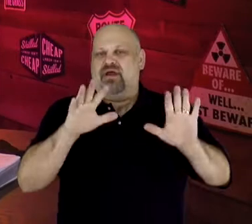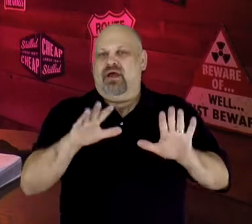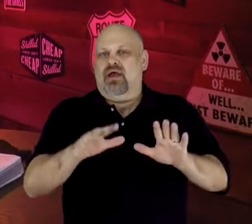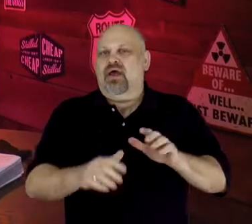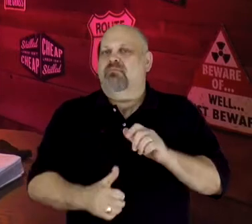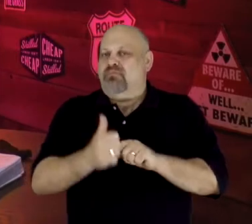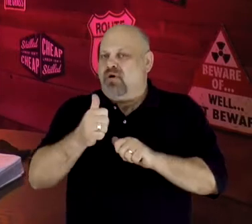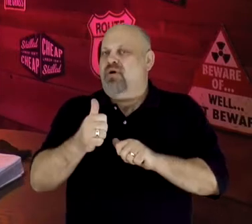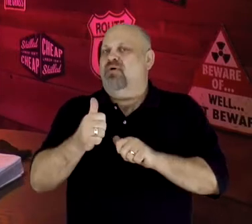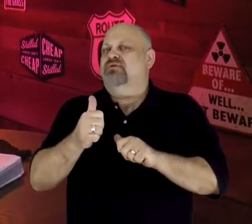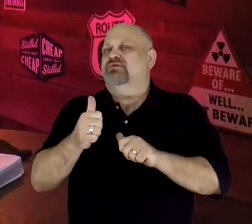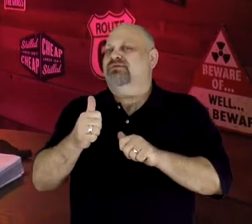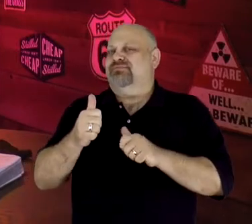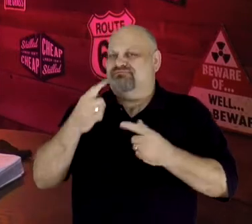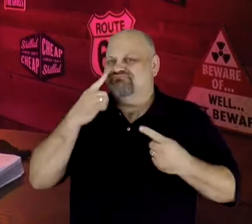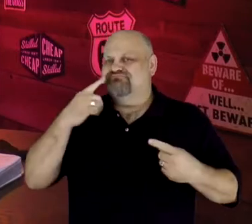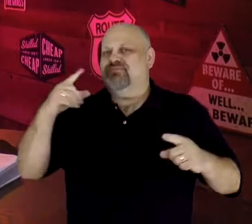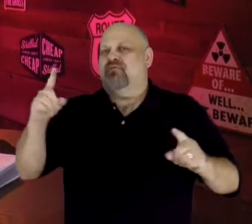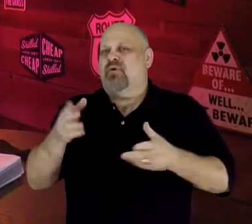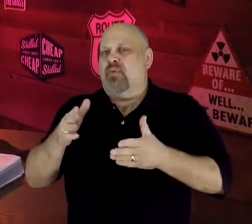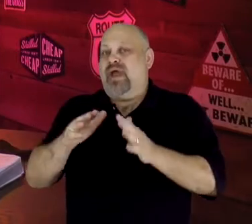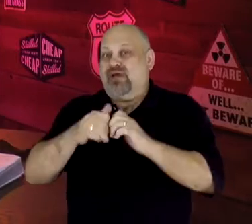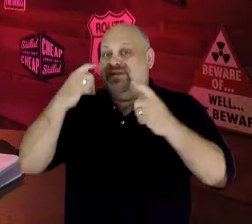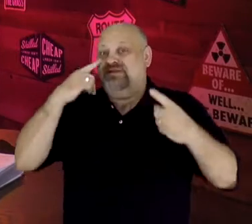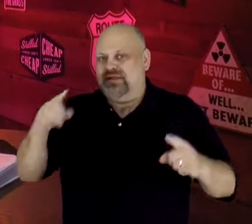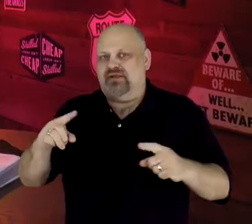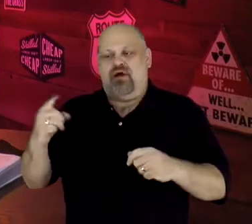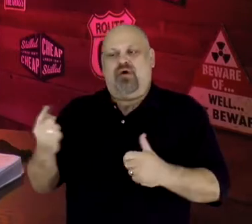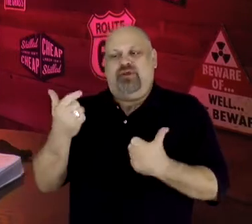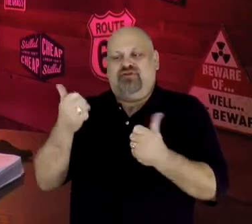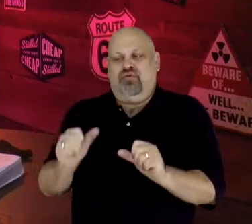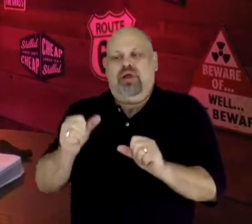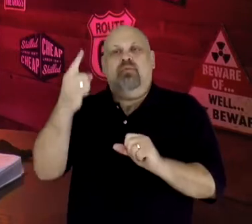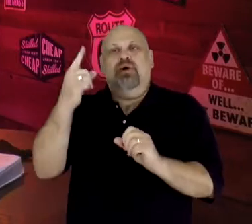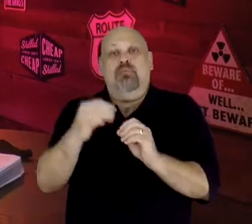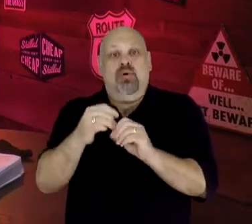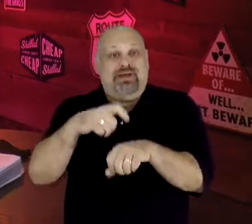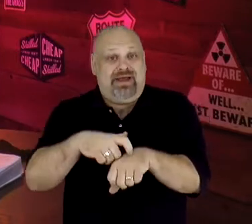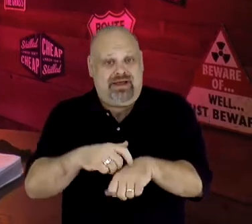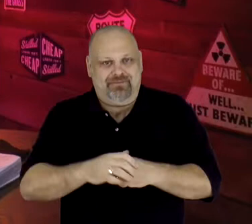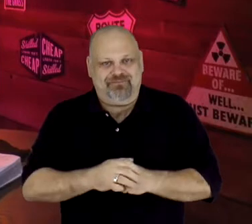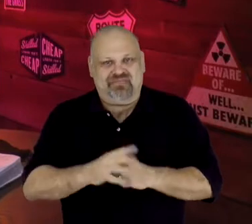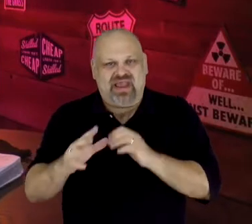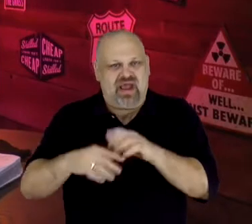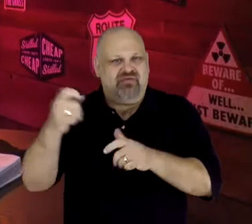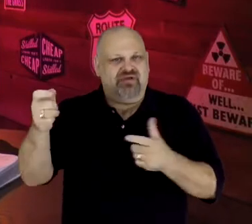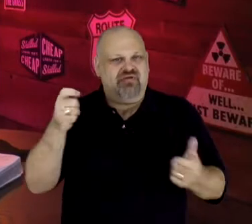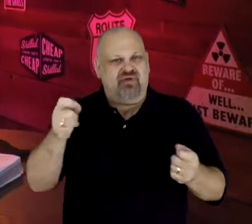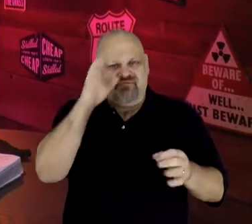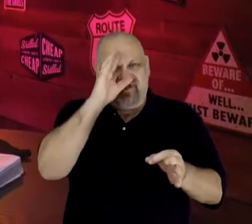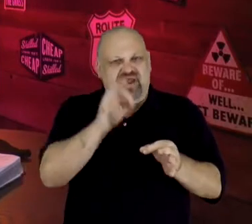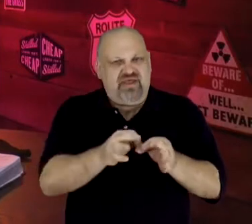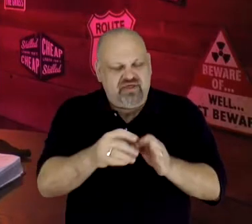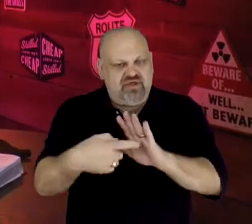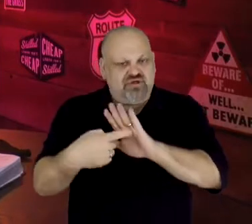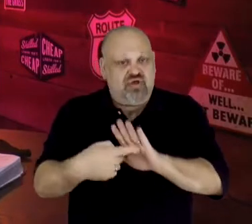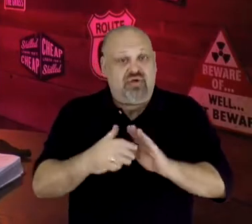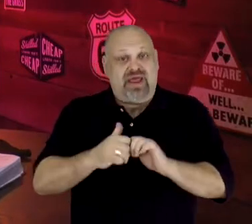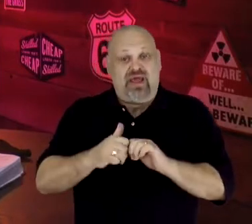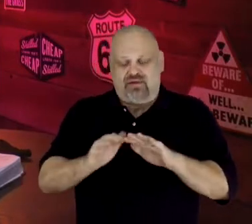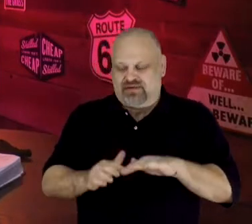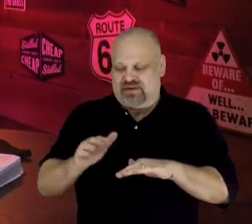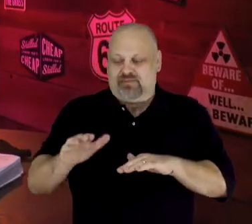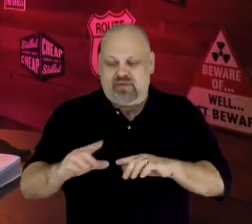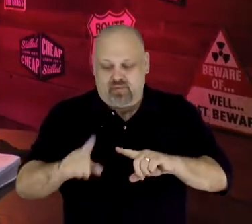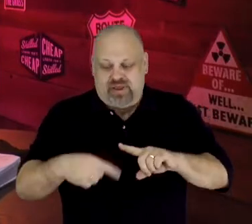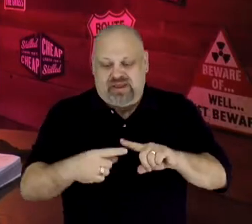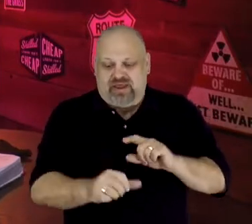one more time." Out-of-control faith is exhibited by stepping out when others are tempted to turn back.